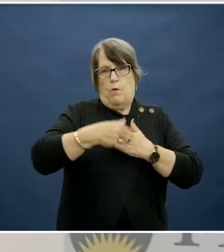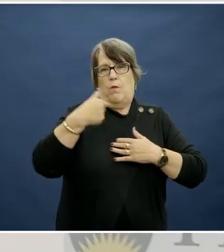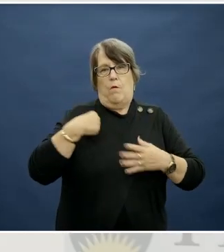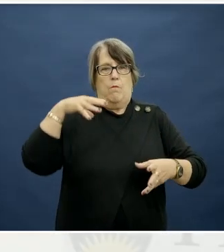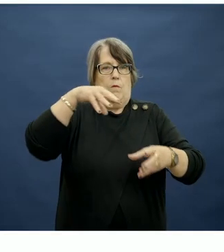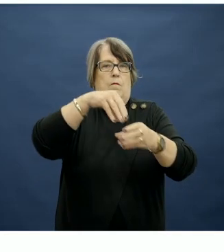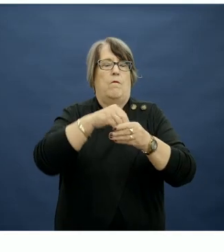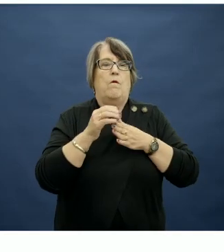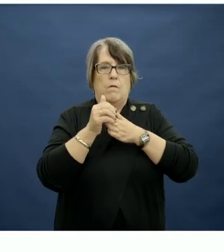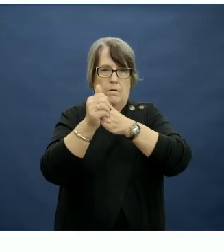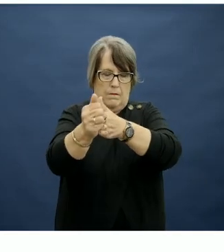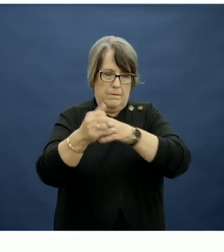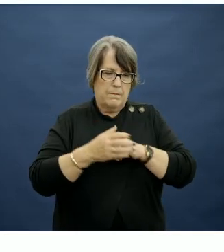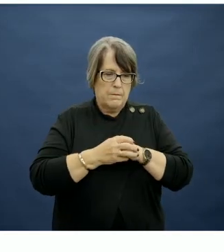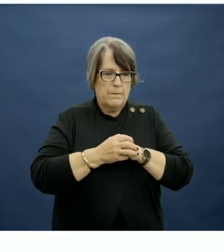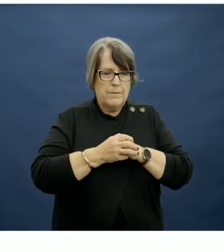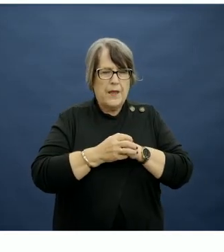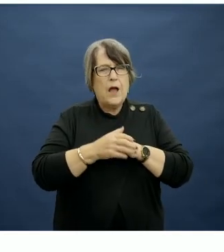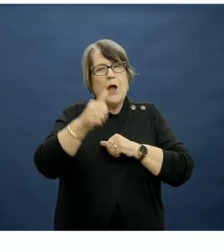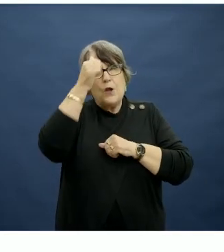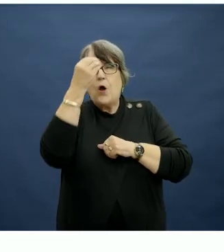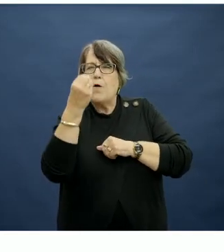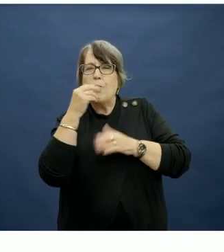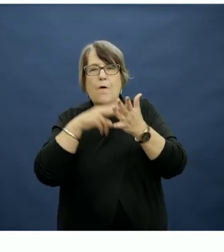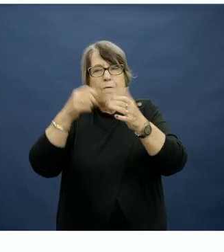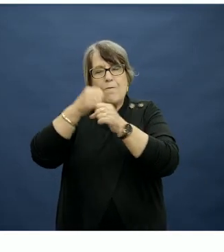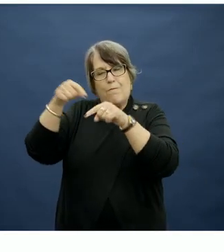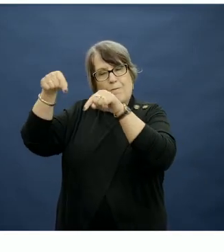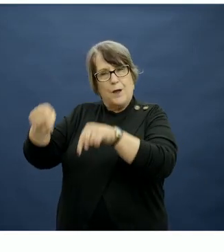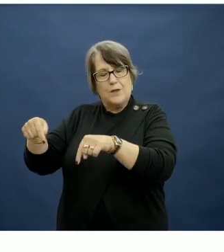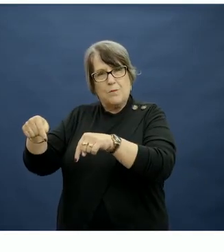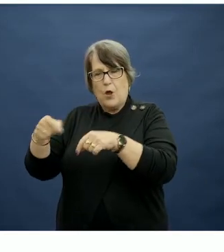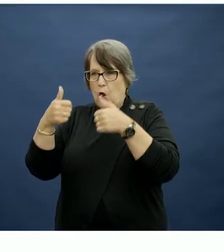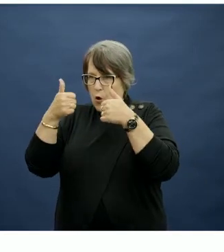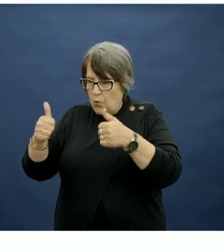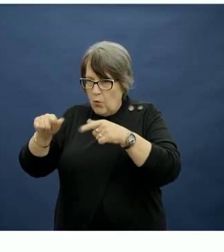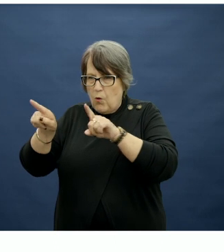Now, we know that foods like vegetables have particular properties, such as bitterness,